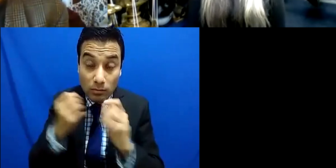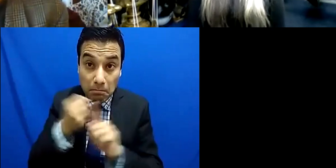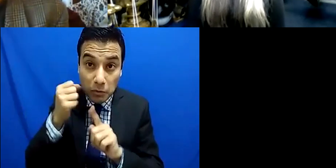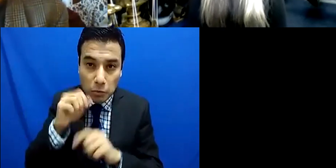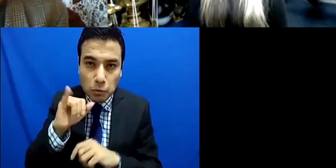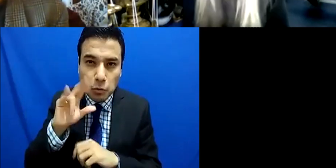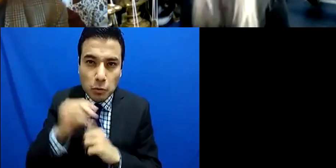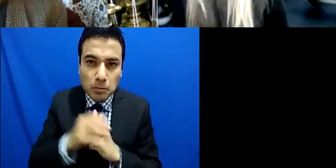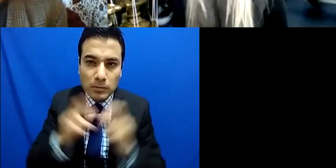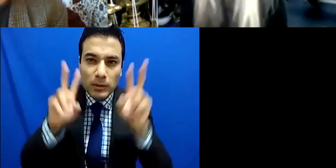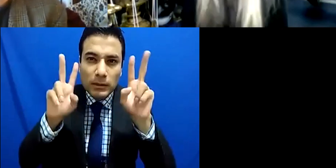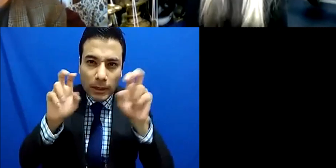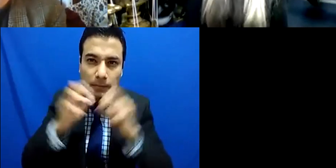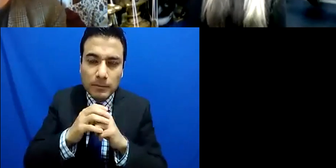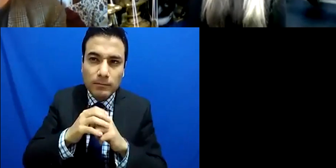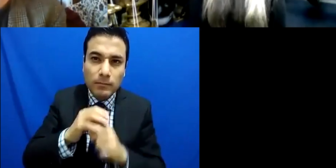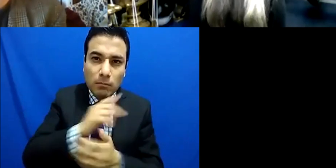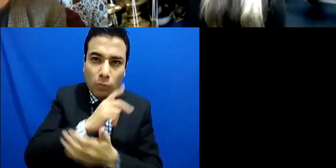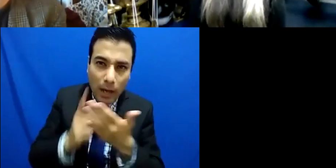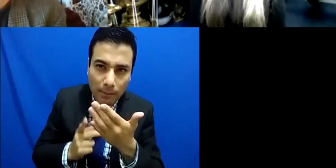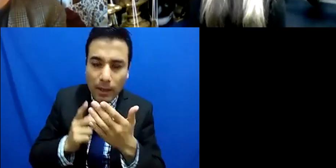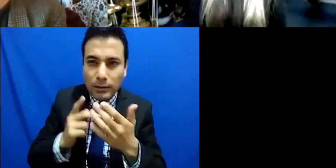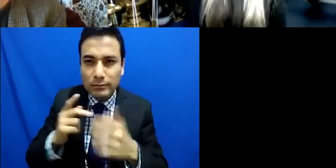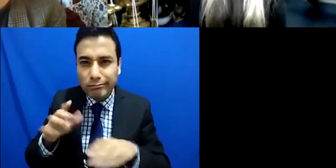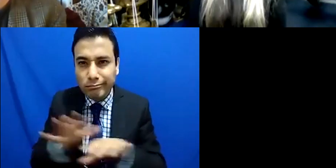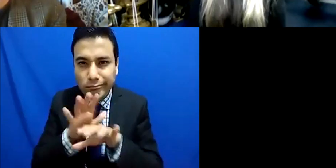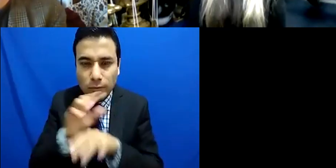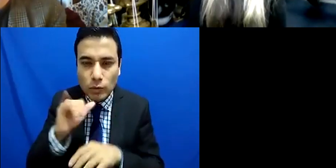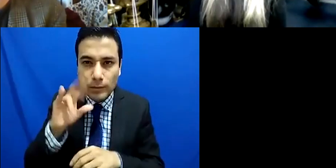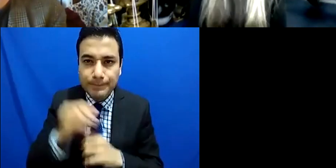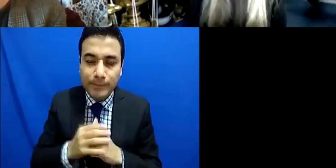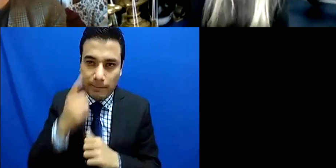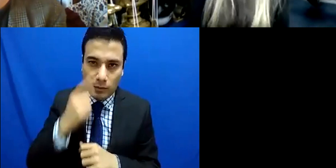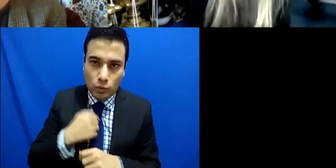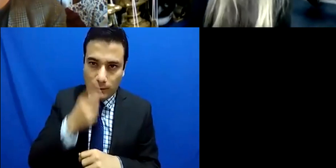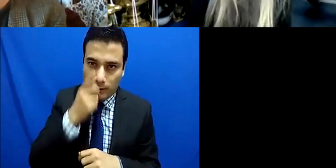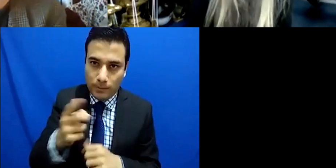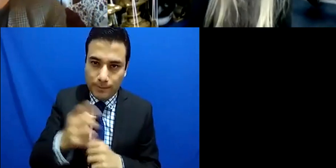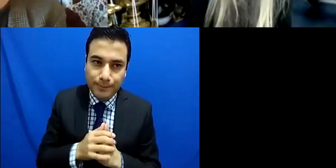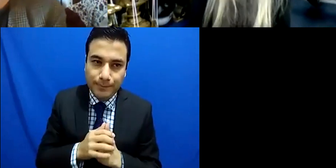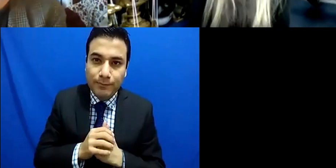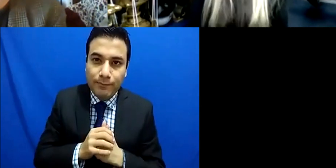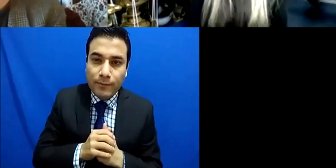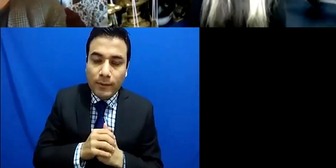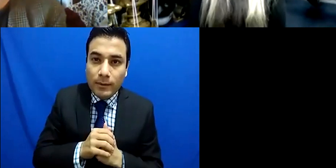Well all I can say for other organizations and other music institutions and so I can't